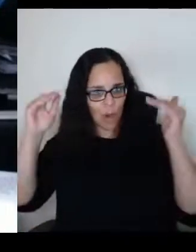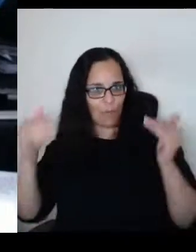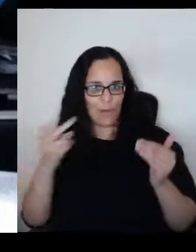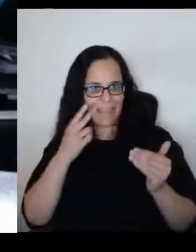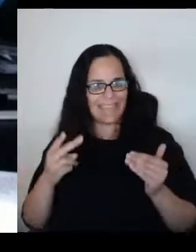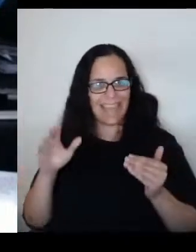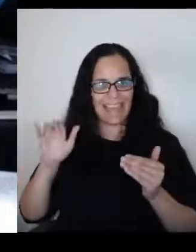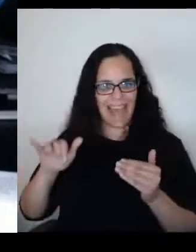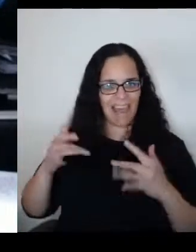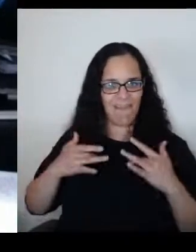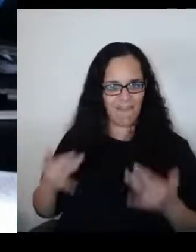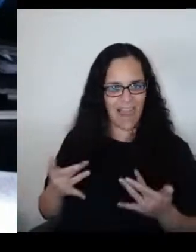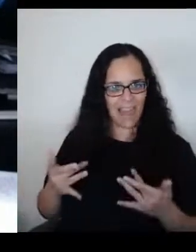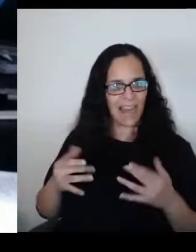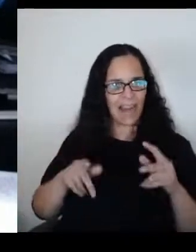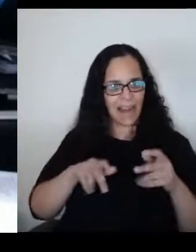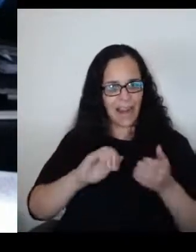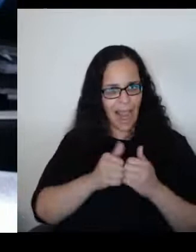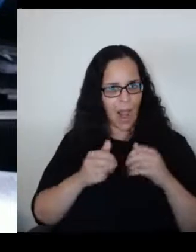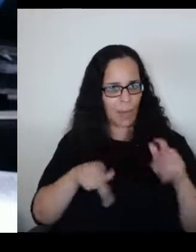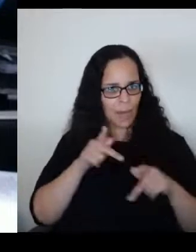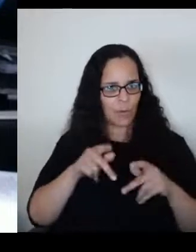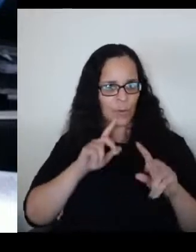I did want to tell you that our,